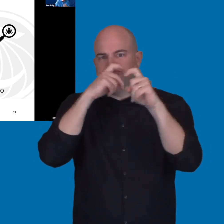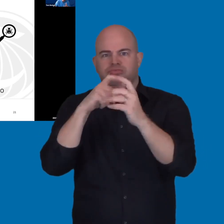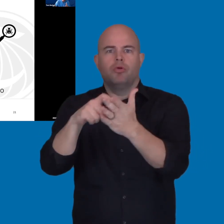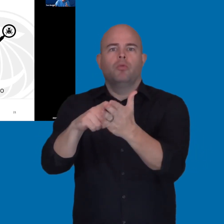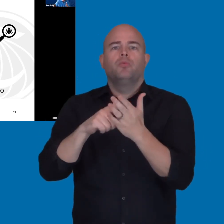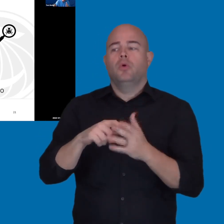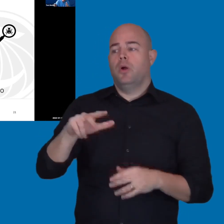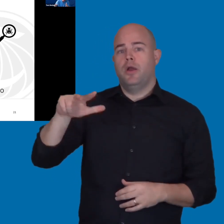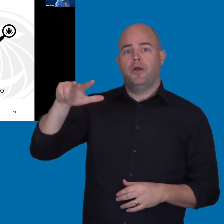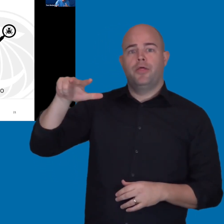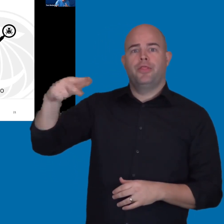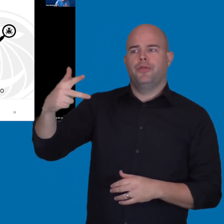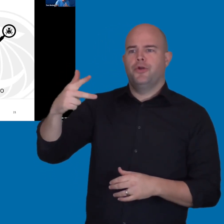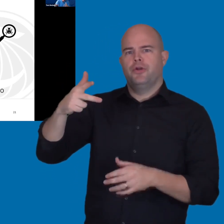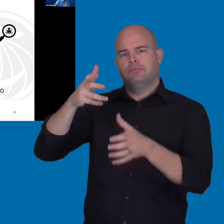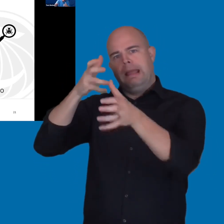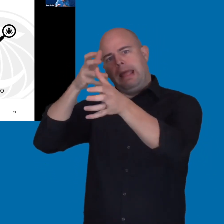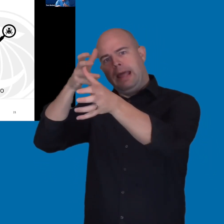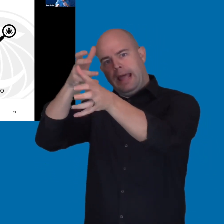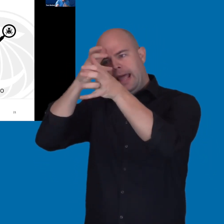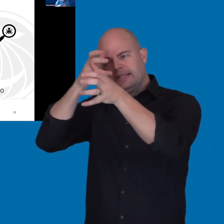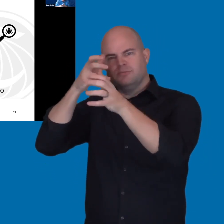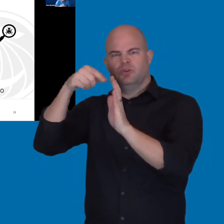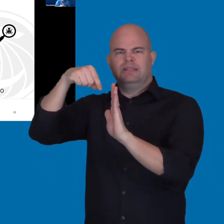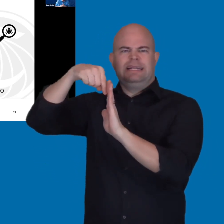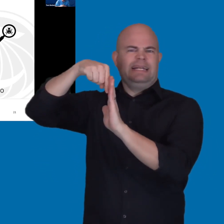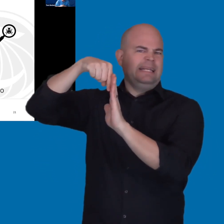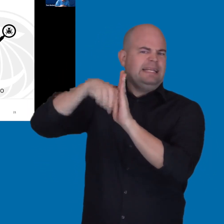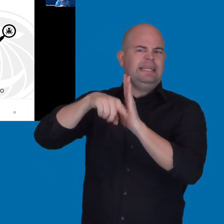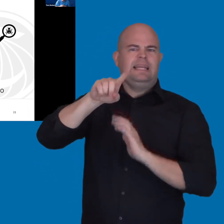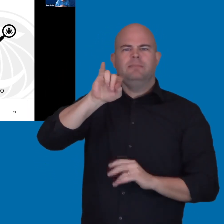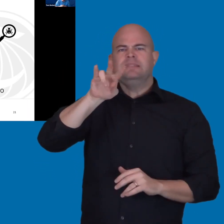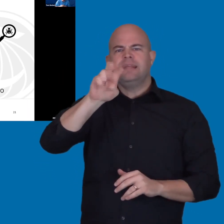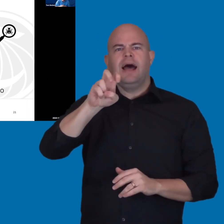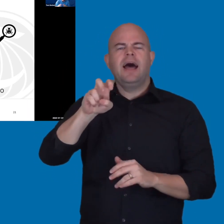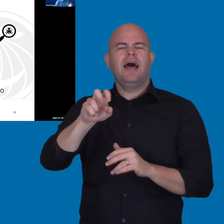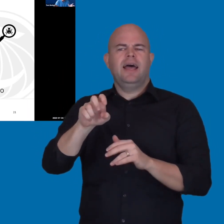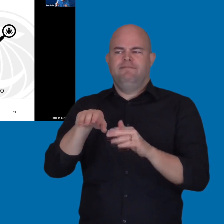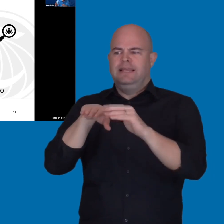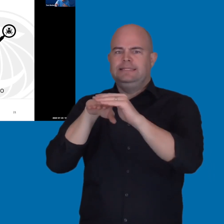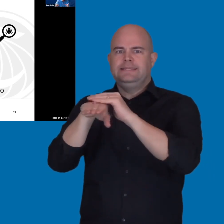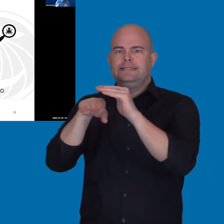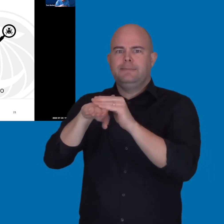a third party, expert level, deep dive accessibility audit. And then everything in between,